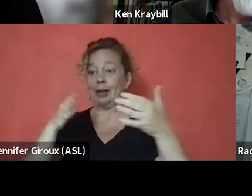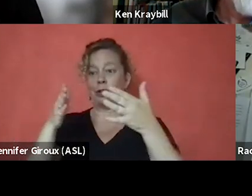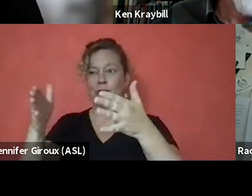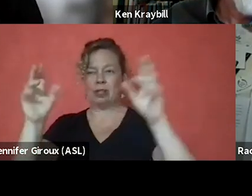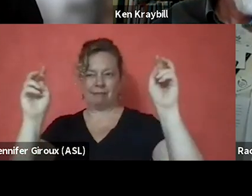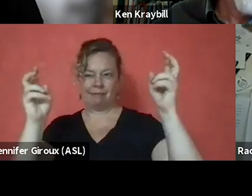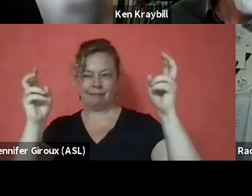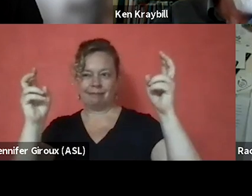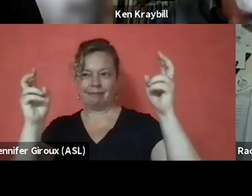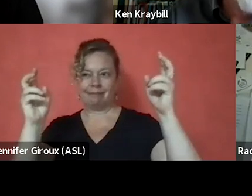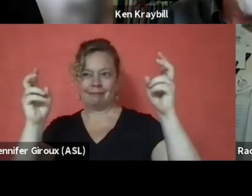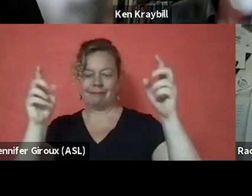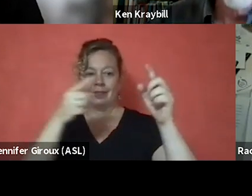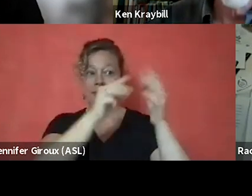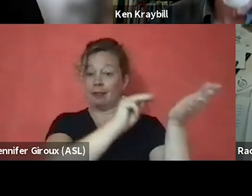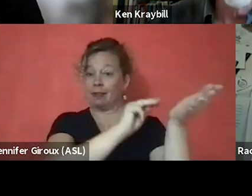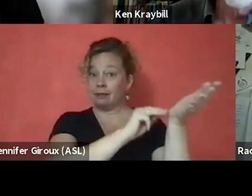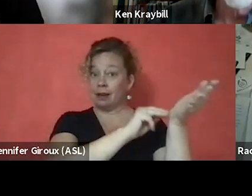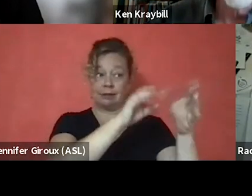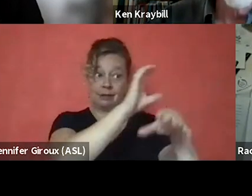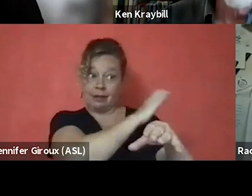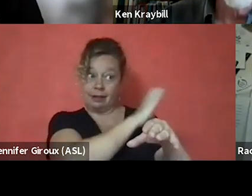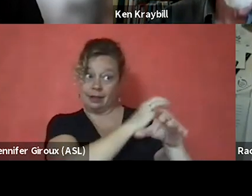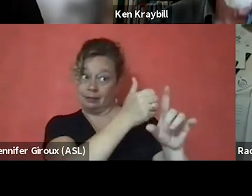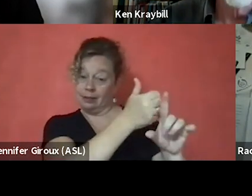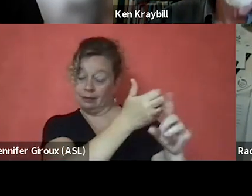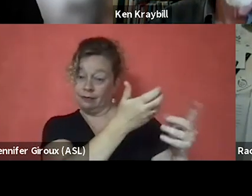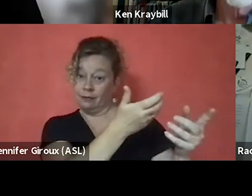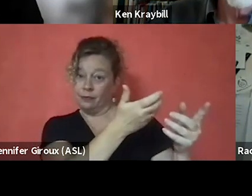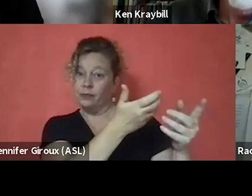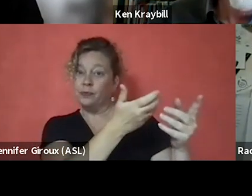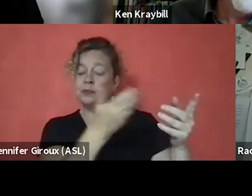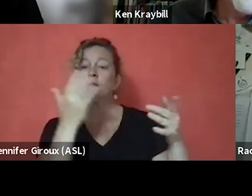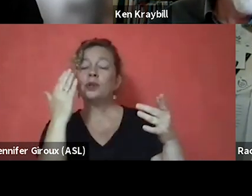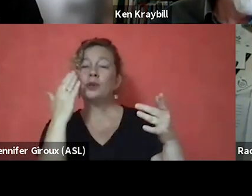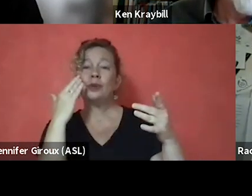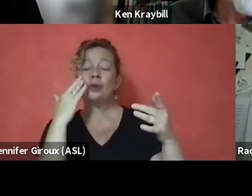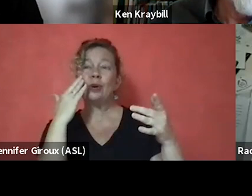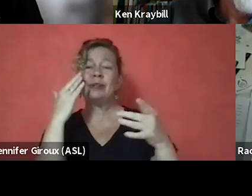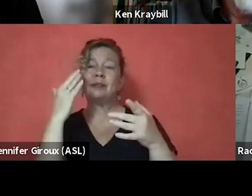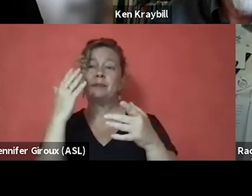then the doctor in the clinic. Even though that is so very much necessary,